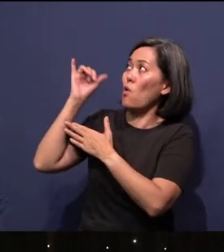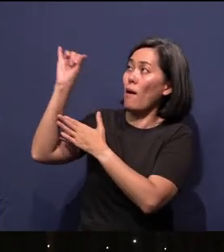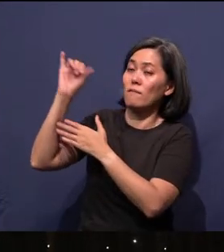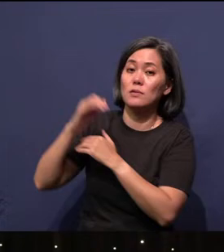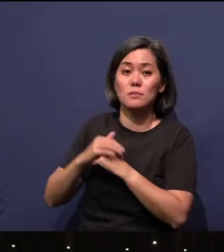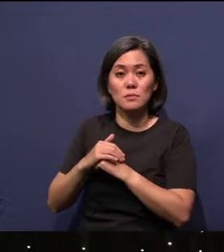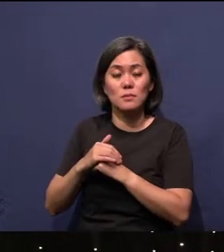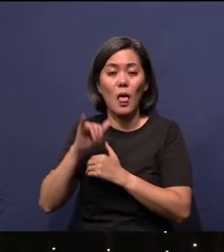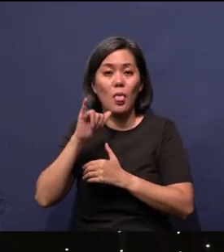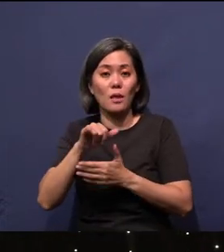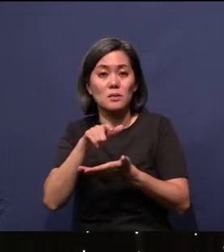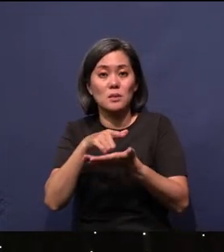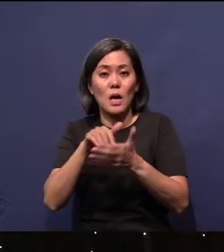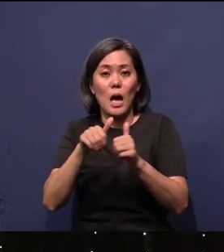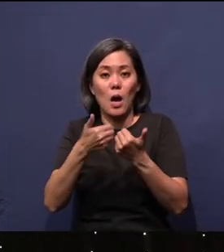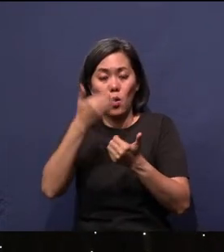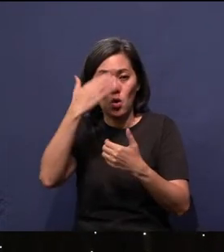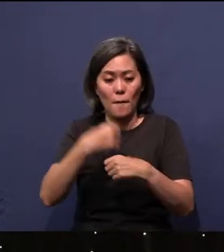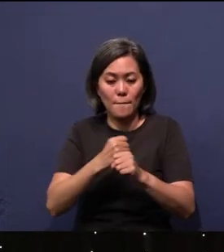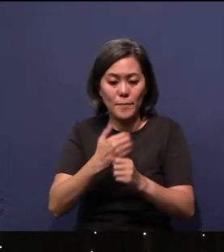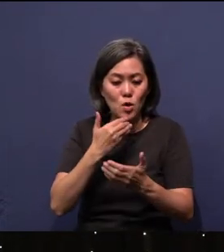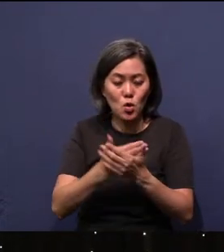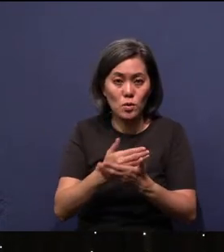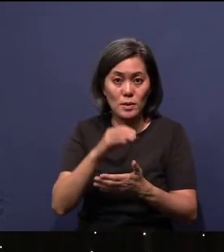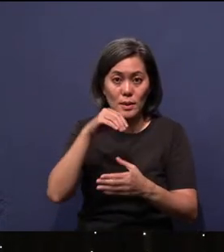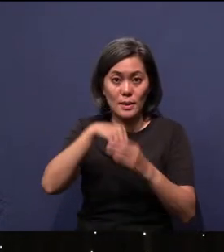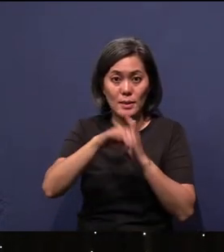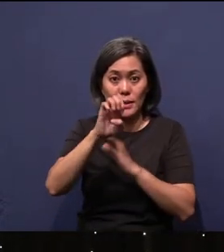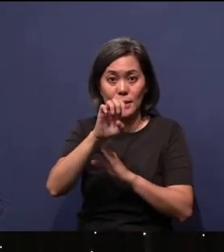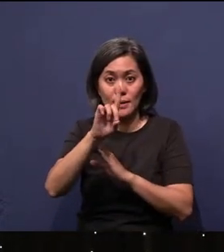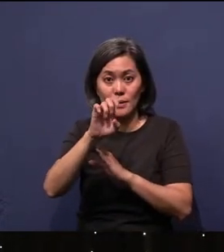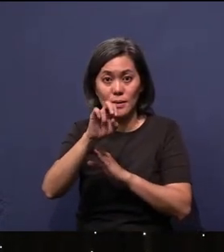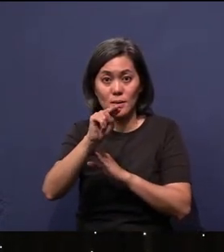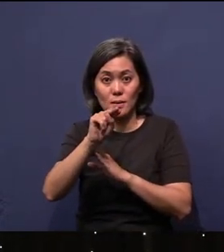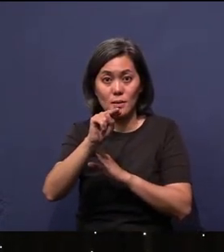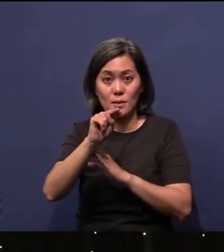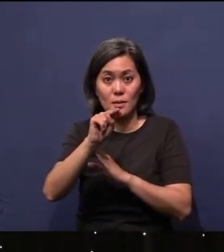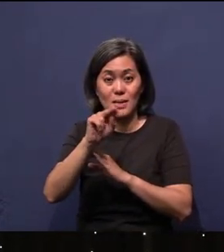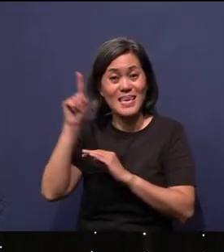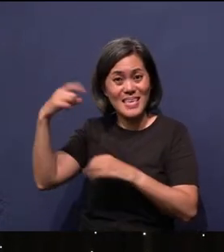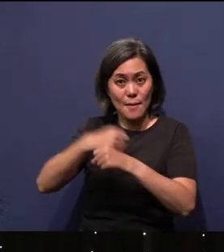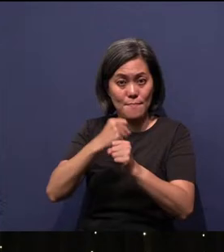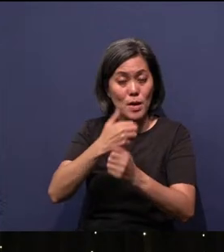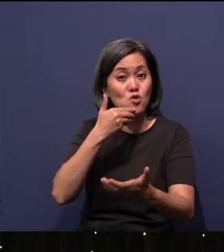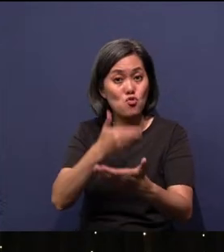how God made good at Eden. He made what is good. We made what is... We made it to